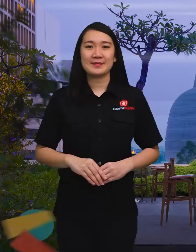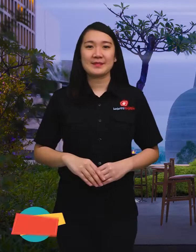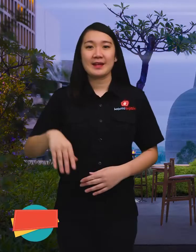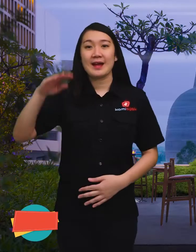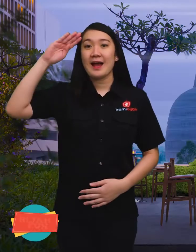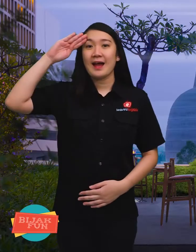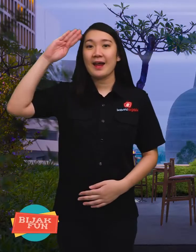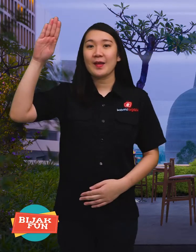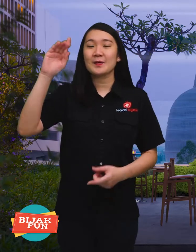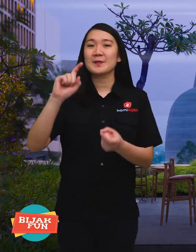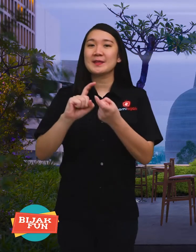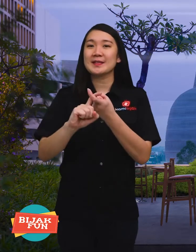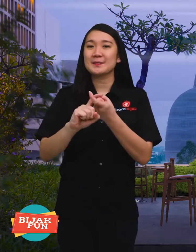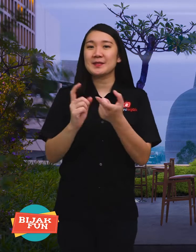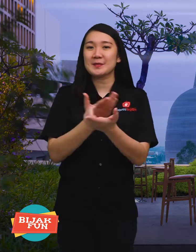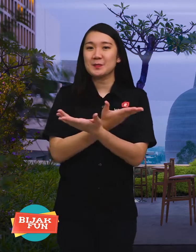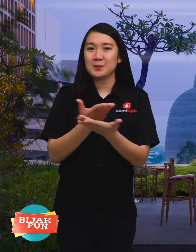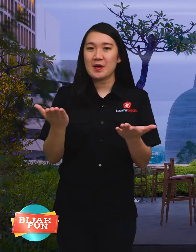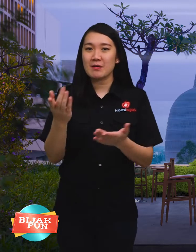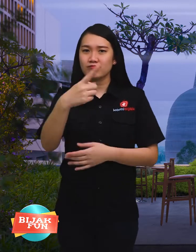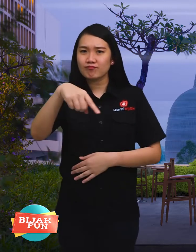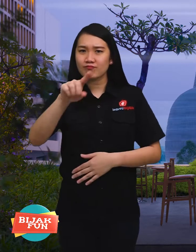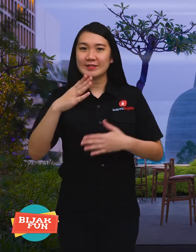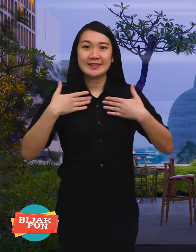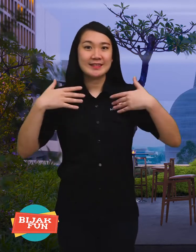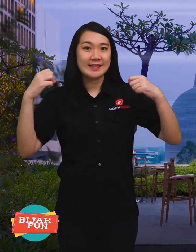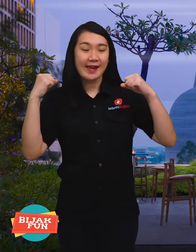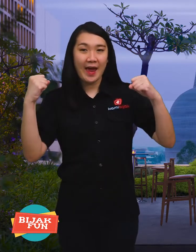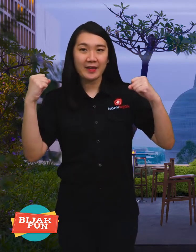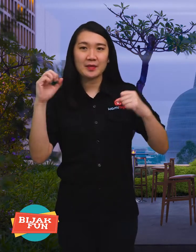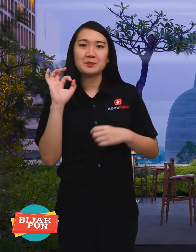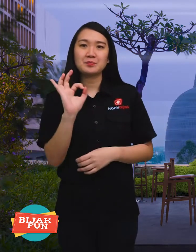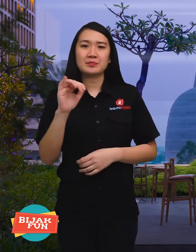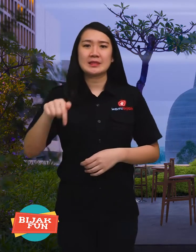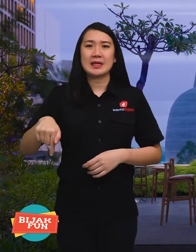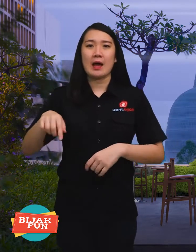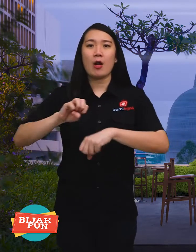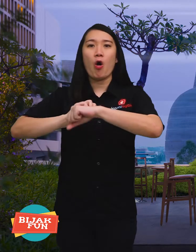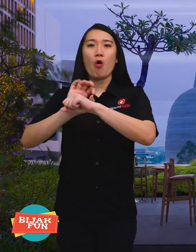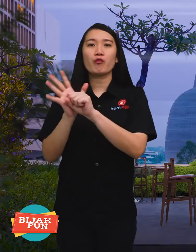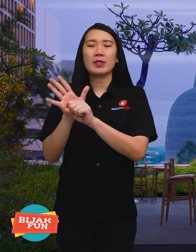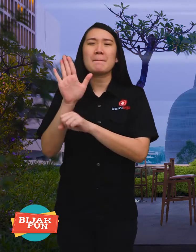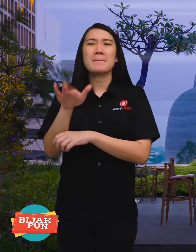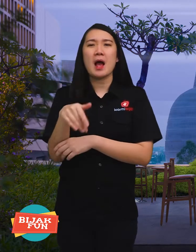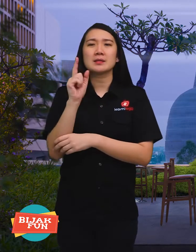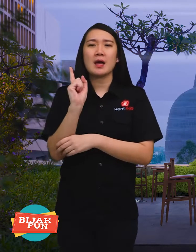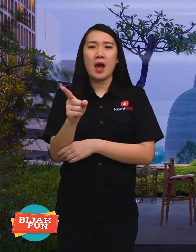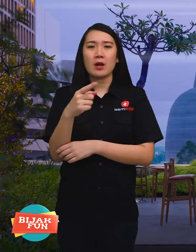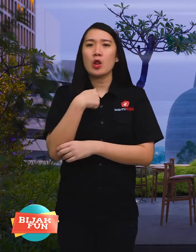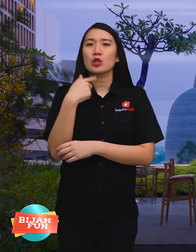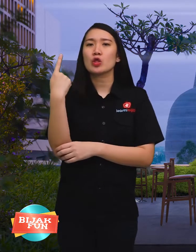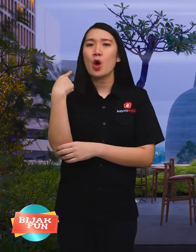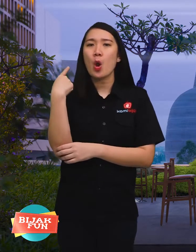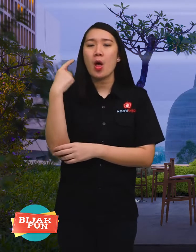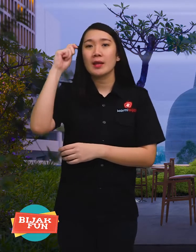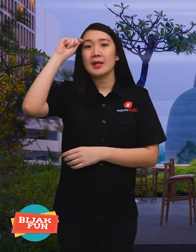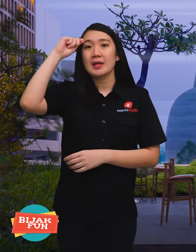Hello everyone, are you all right? Covid is still here